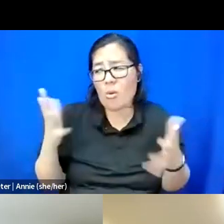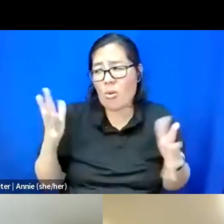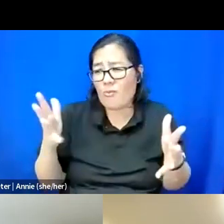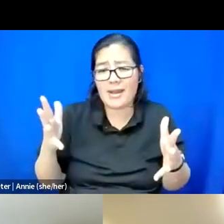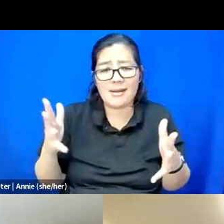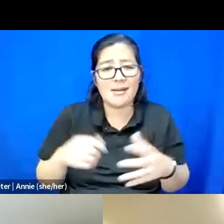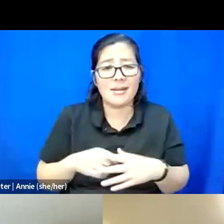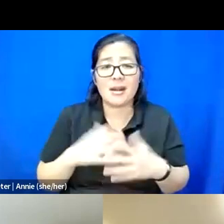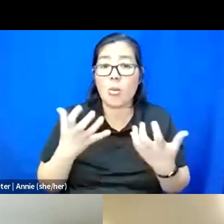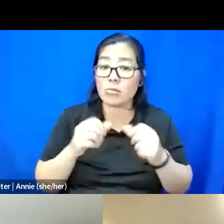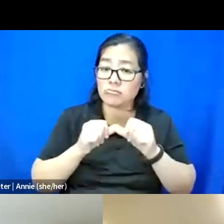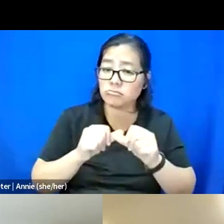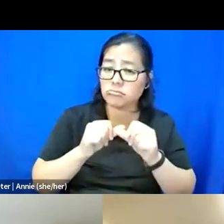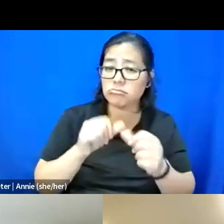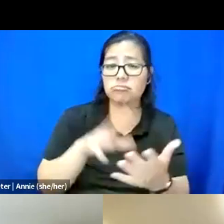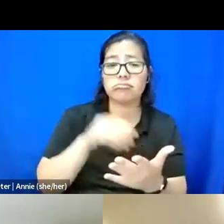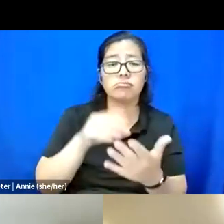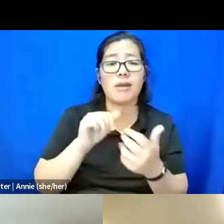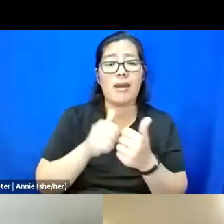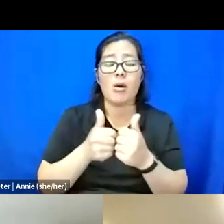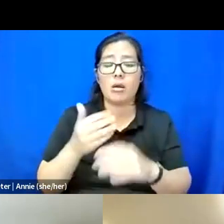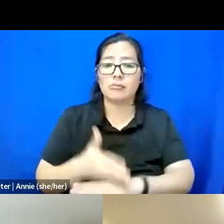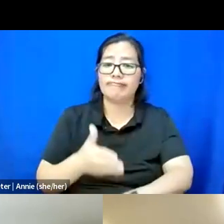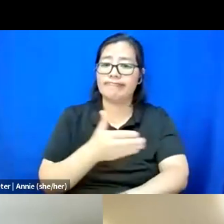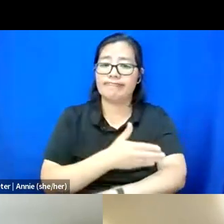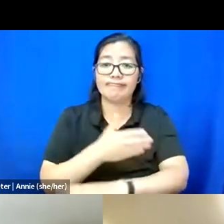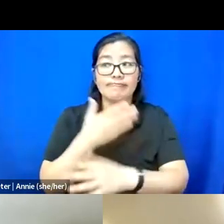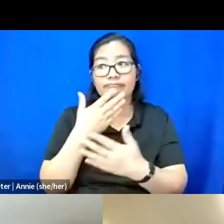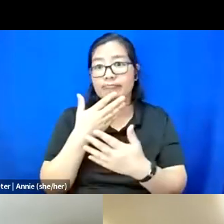to keep learning how I can better support them and myself.